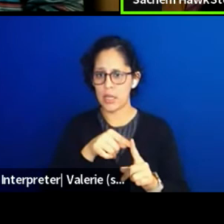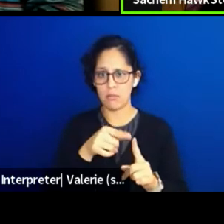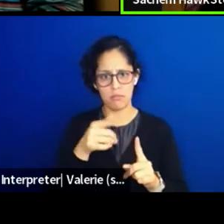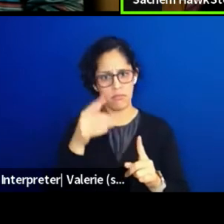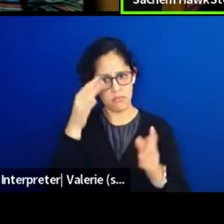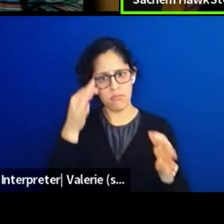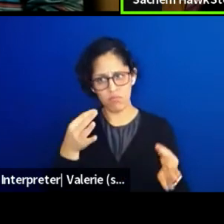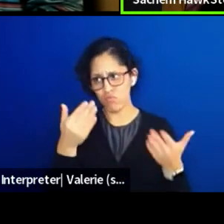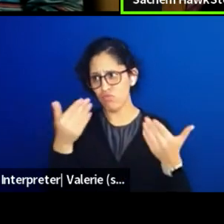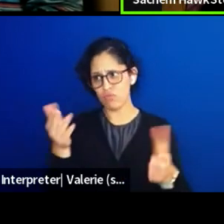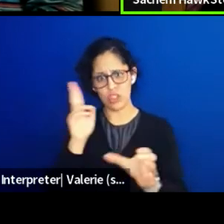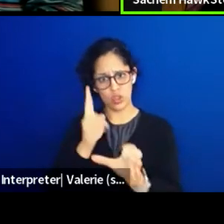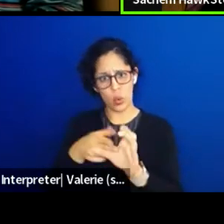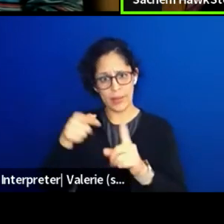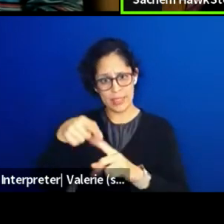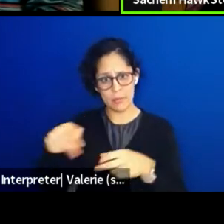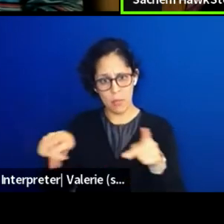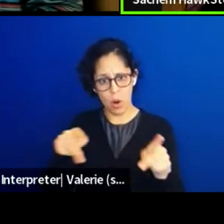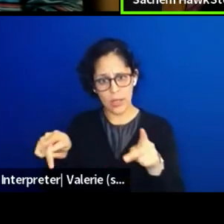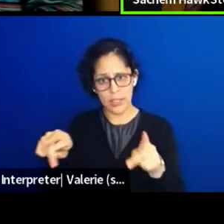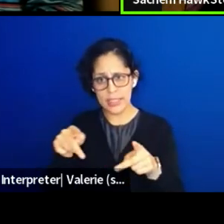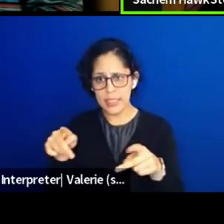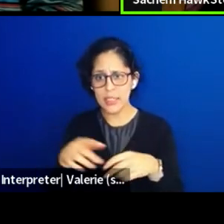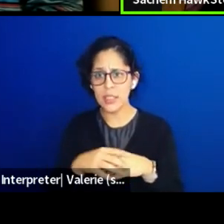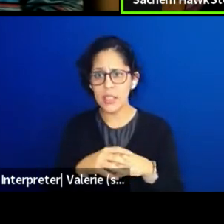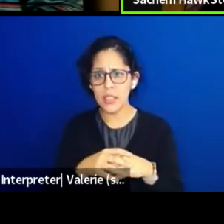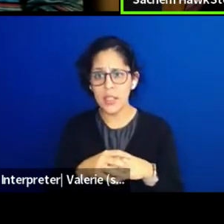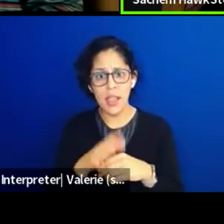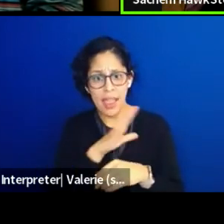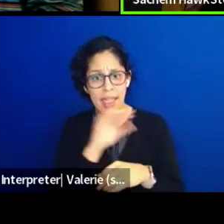And today so many tribes in Brazil, they do the same